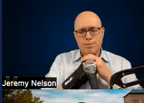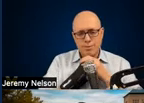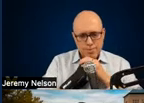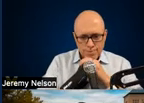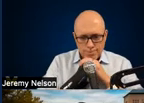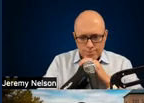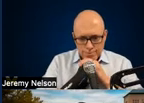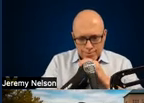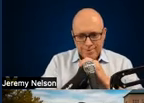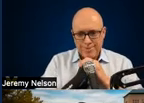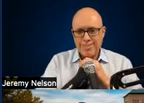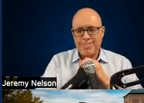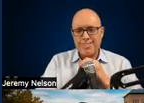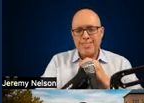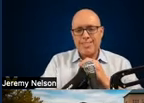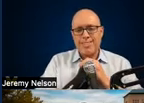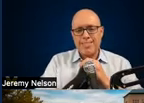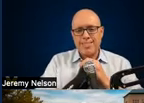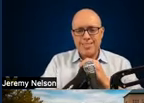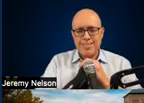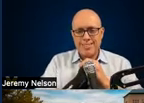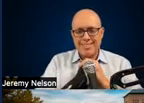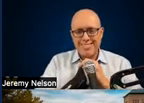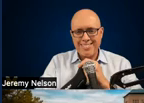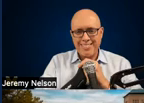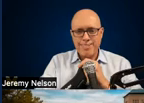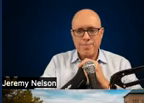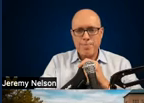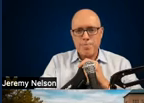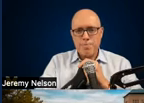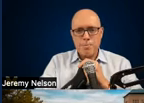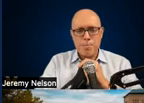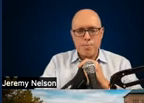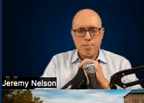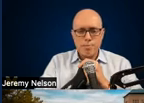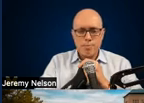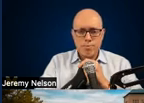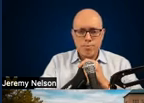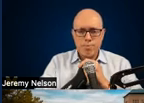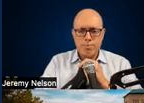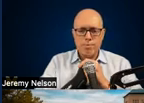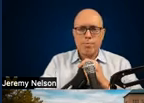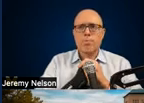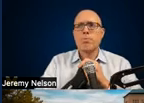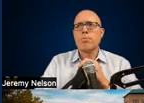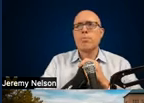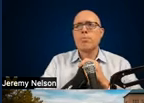thanks so much jacob and jeremy um so i'm going to be talking a little bit about how we're starting